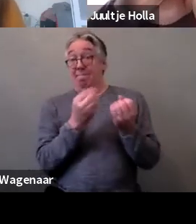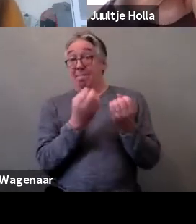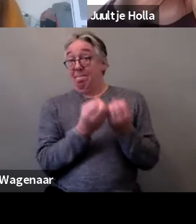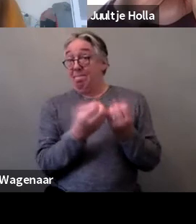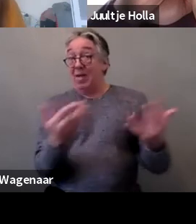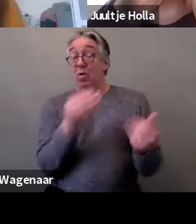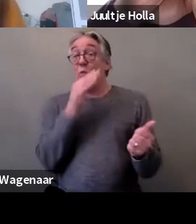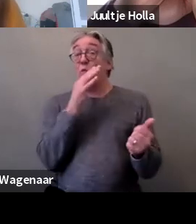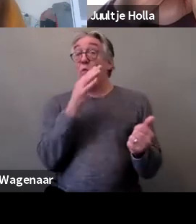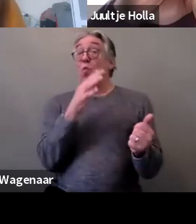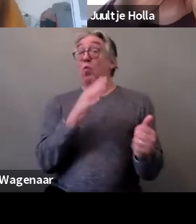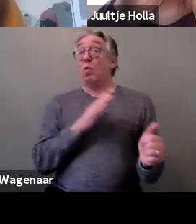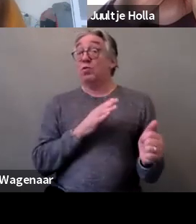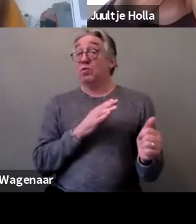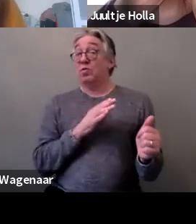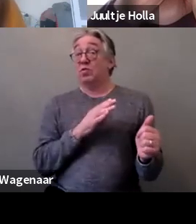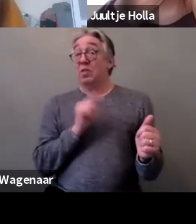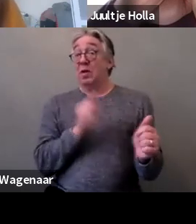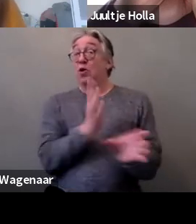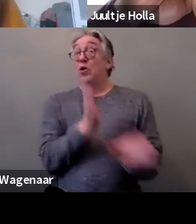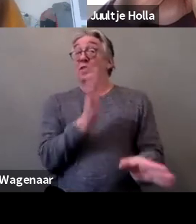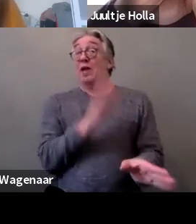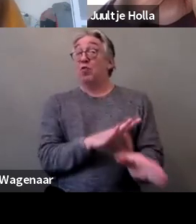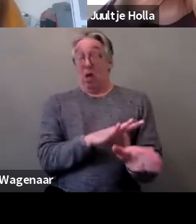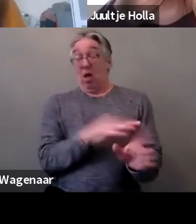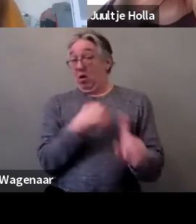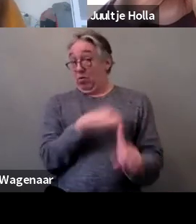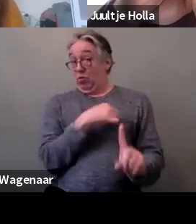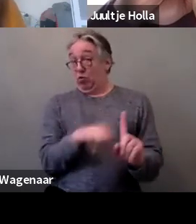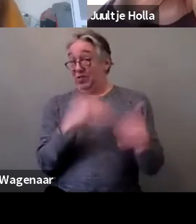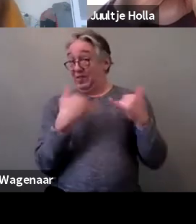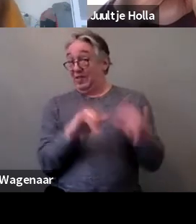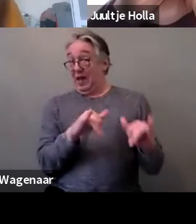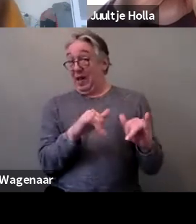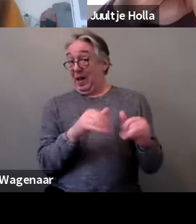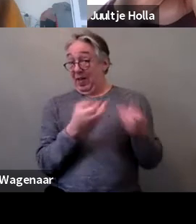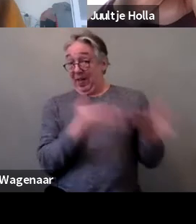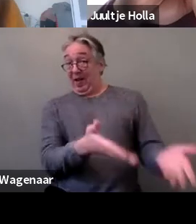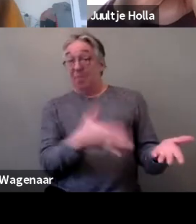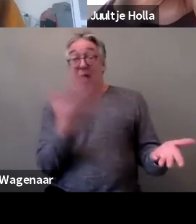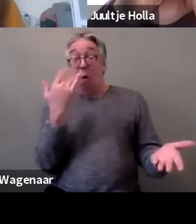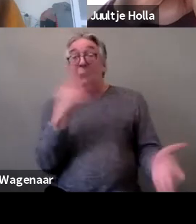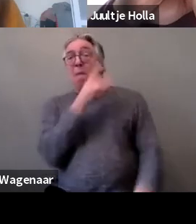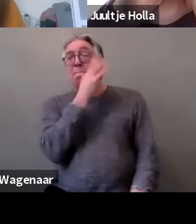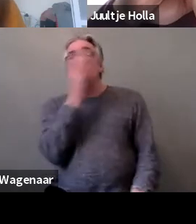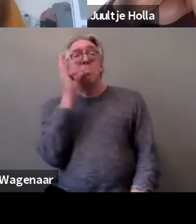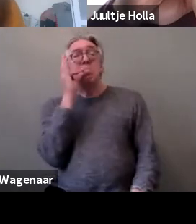being still abused in psychiatry and what is it still taboo, why is there a stereotype around it?